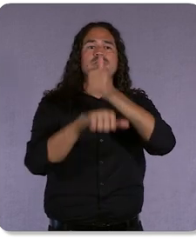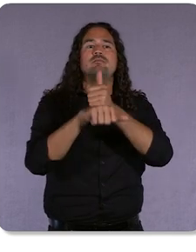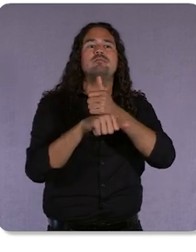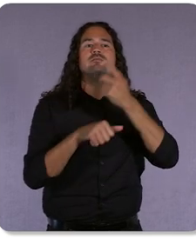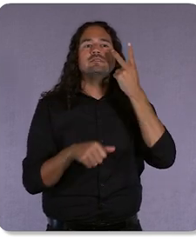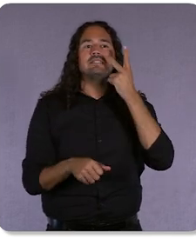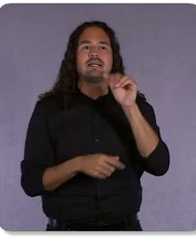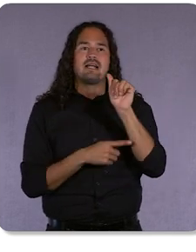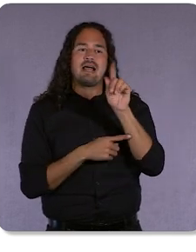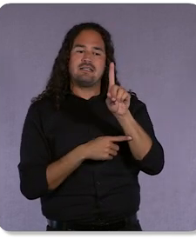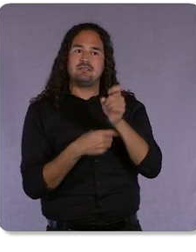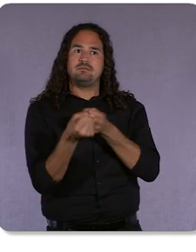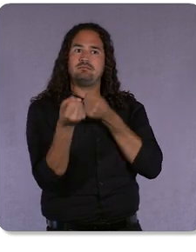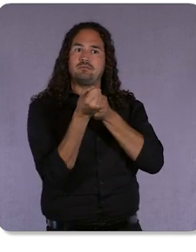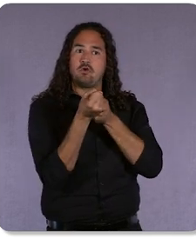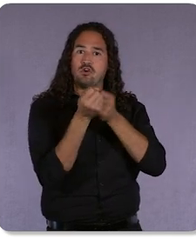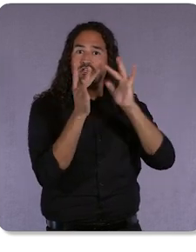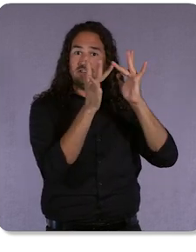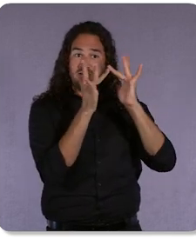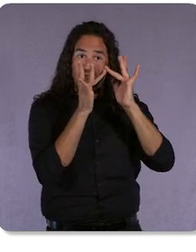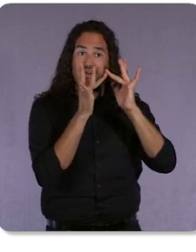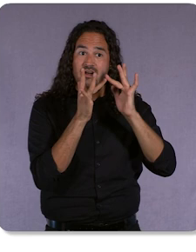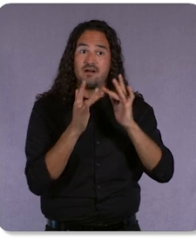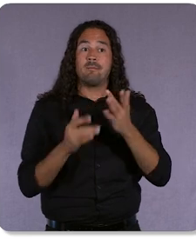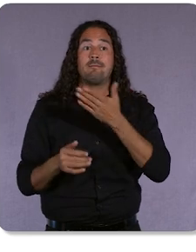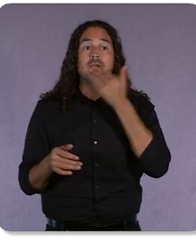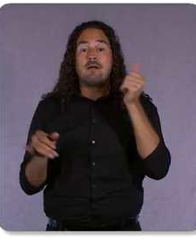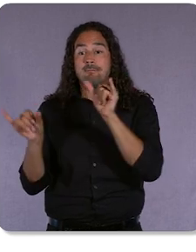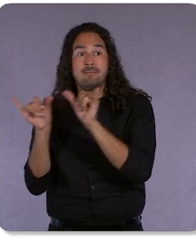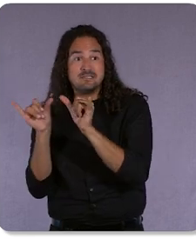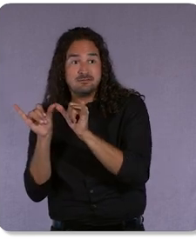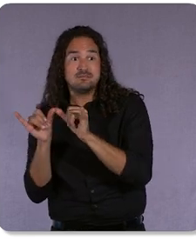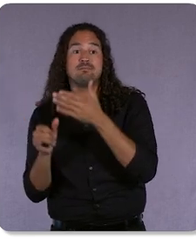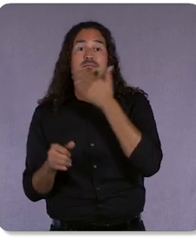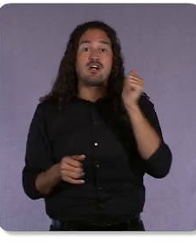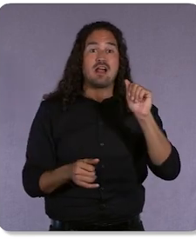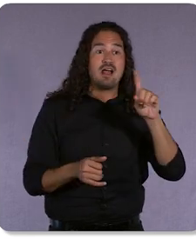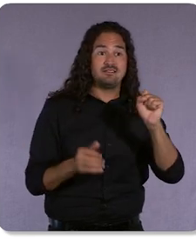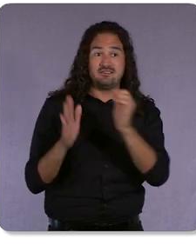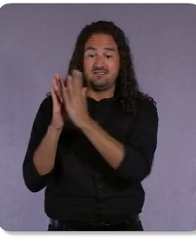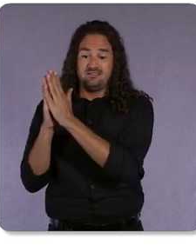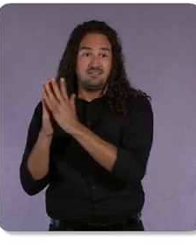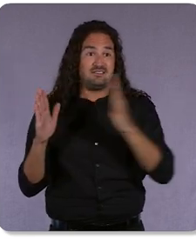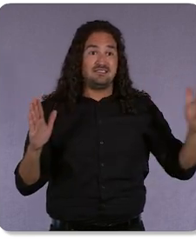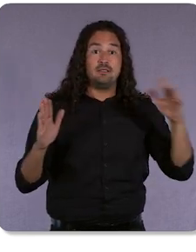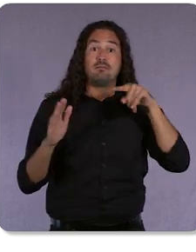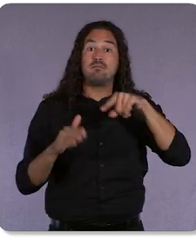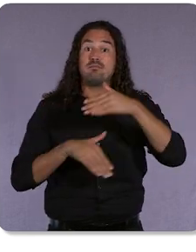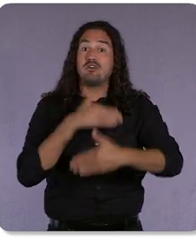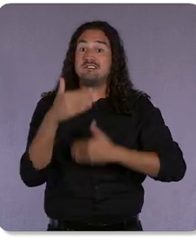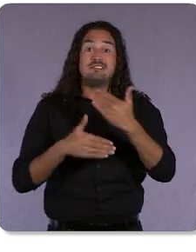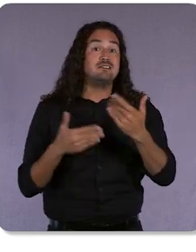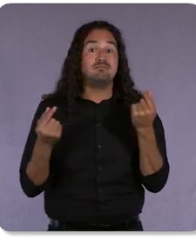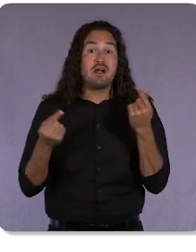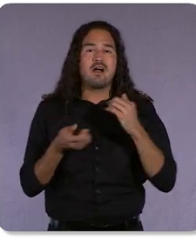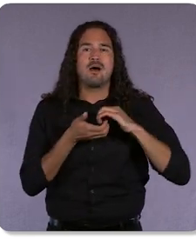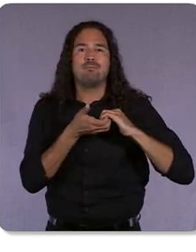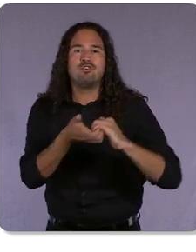From better measurement to better ads, this is a collaborative process. None of it would be possible without all of you tuning in today.